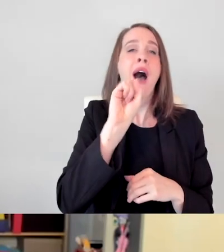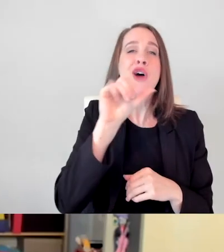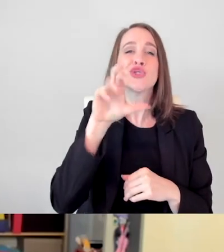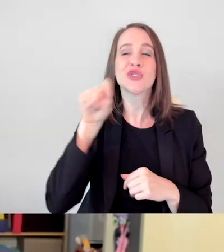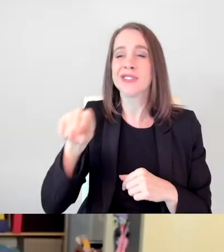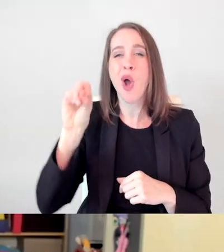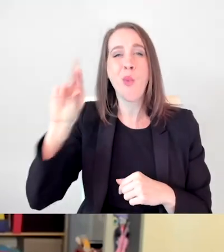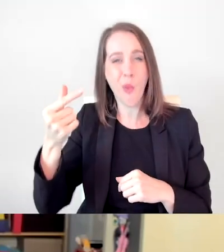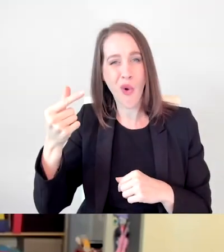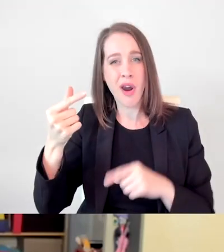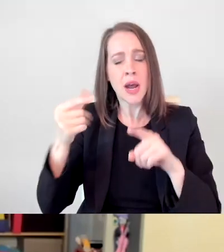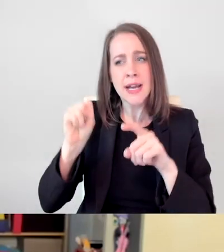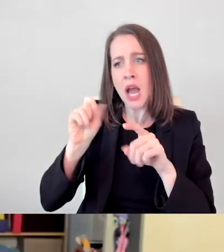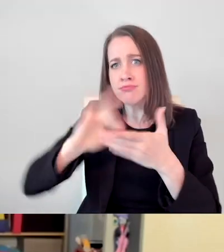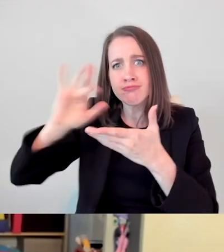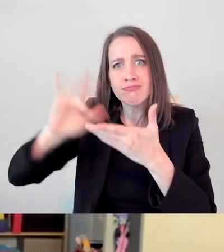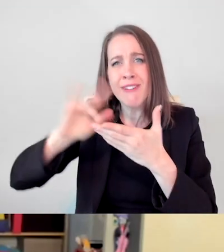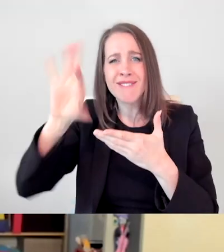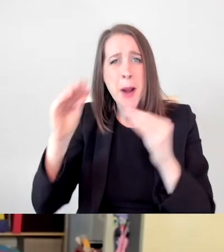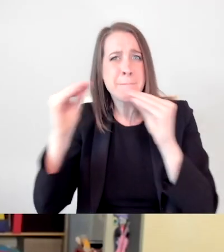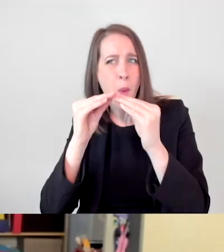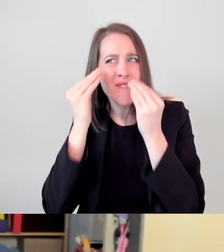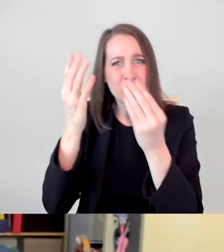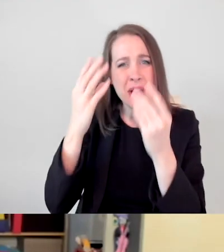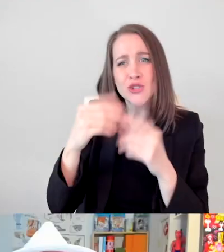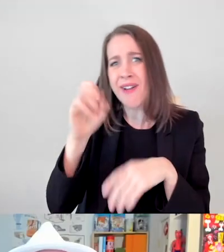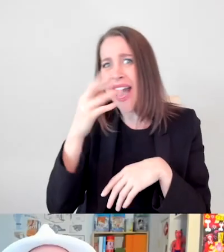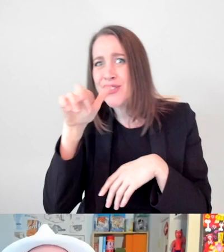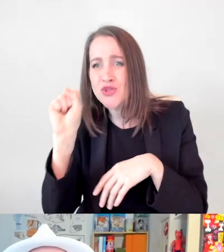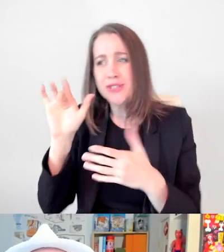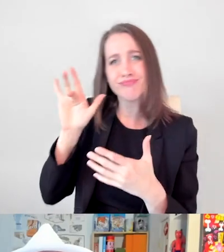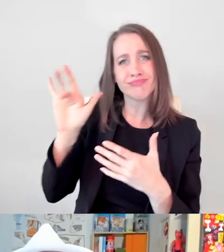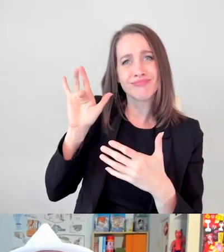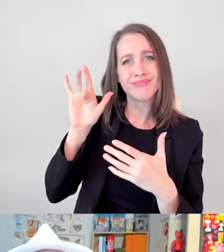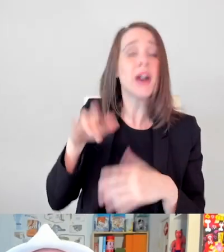where you can find some fantastic additional content under Extras. So check it out.